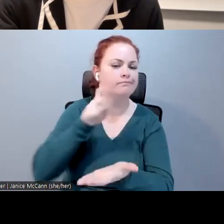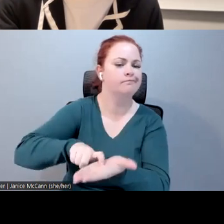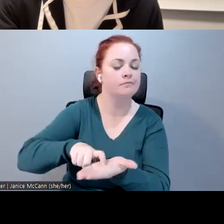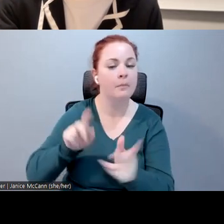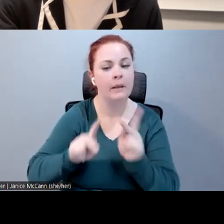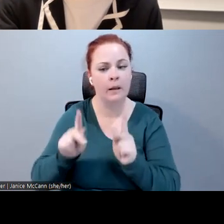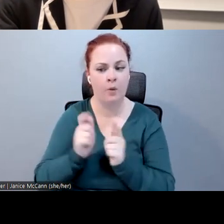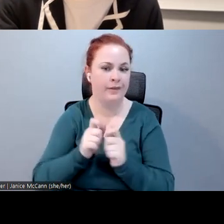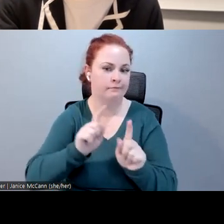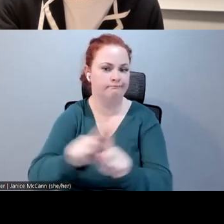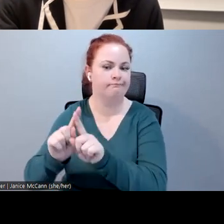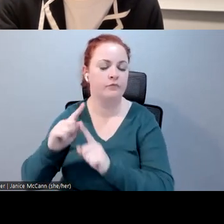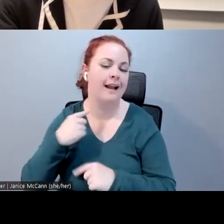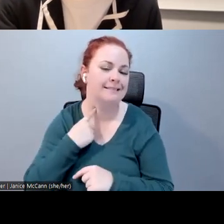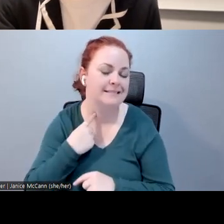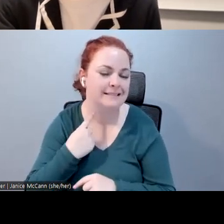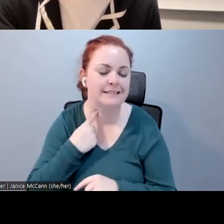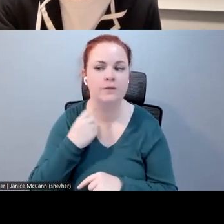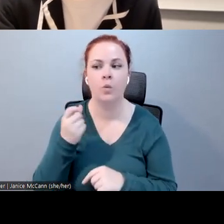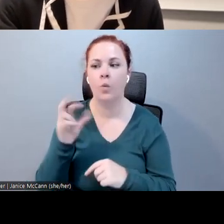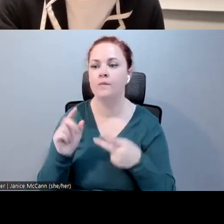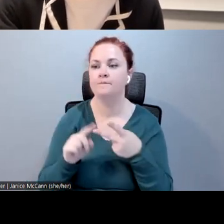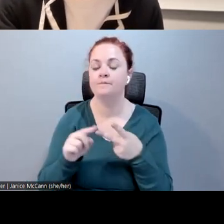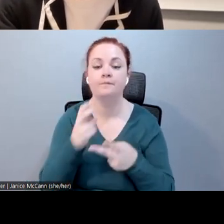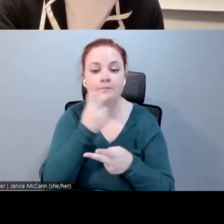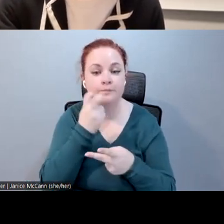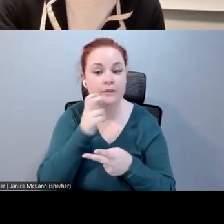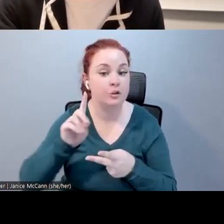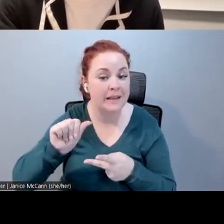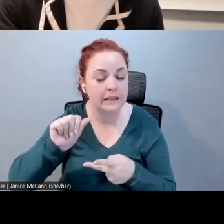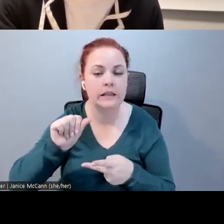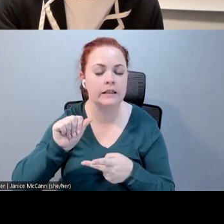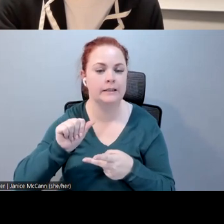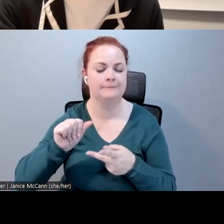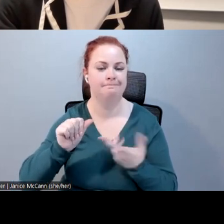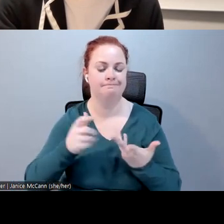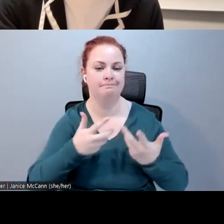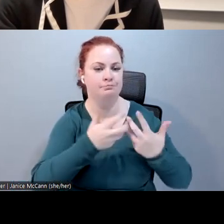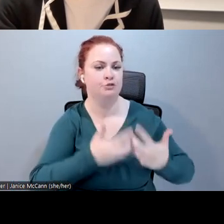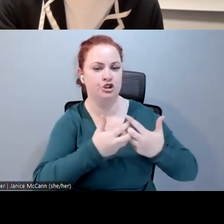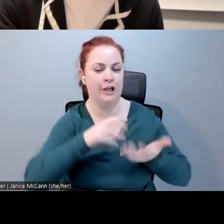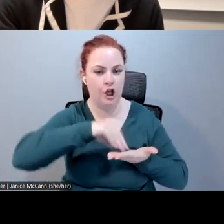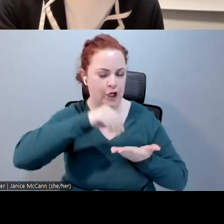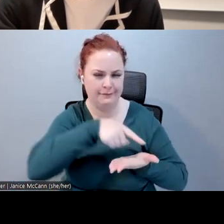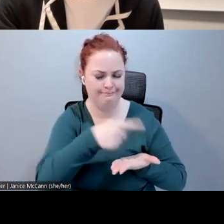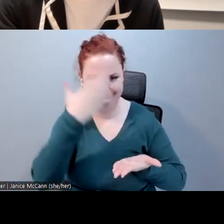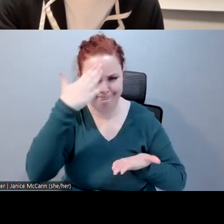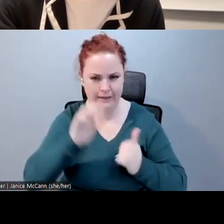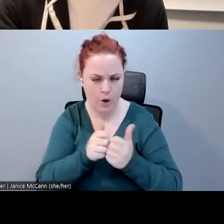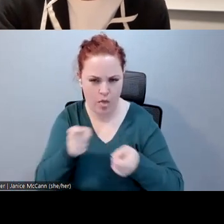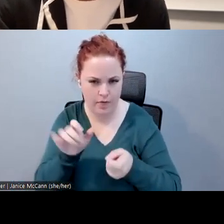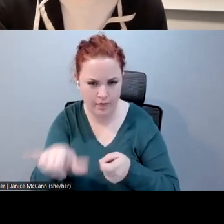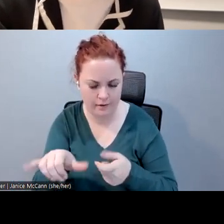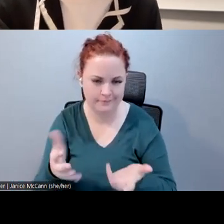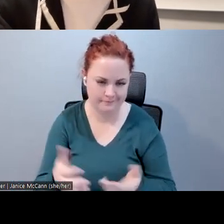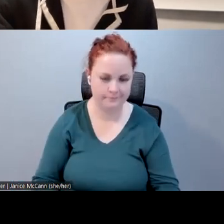accents or with speech disabilities. Flexibility. It is